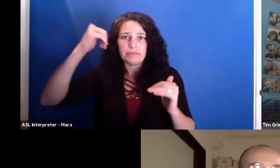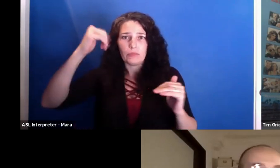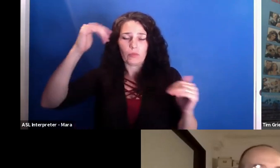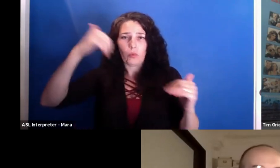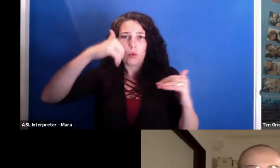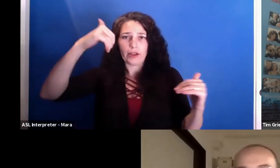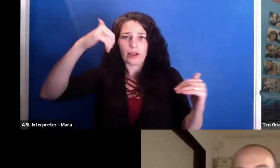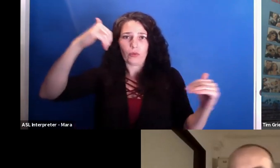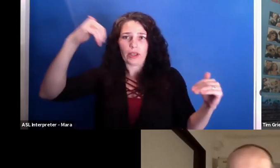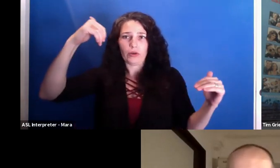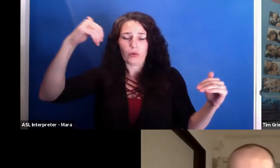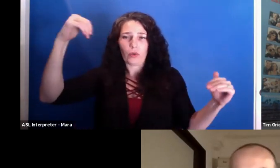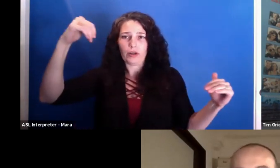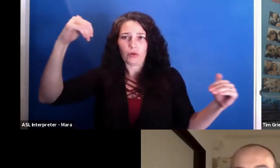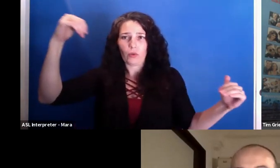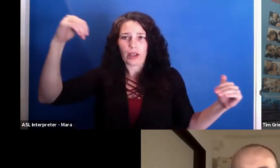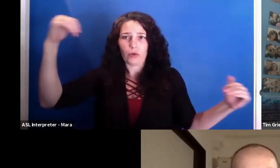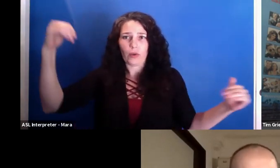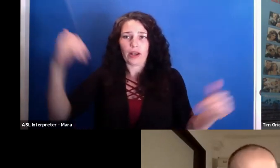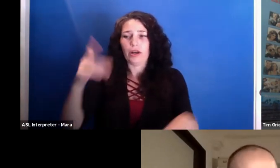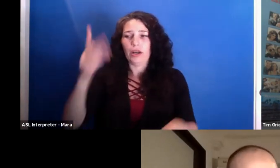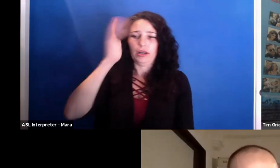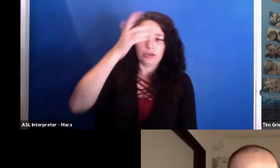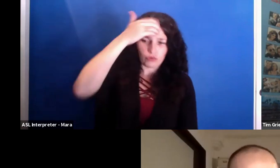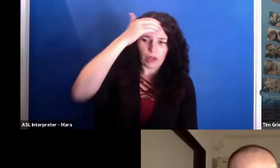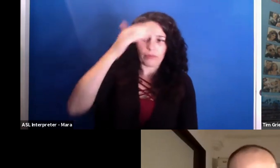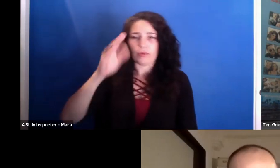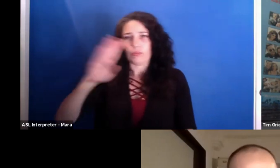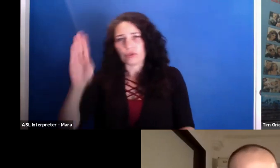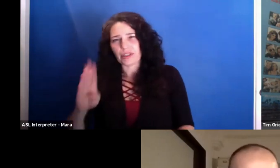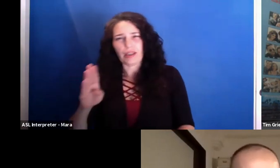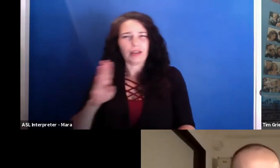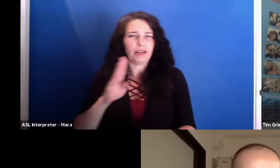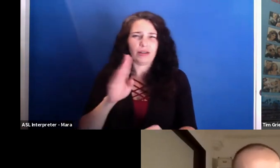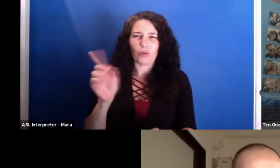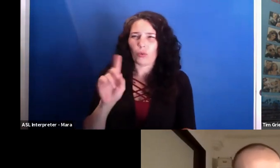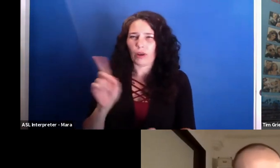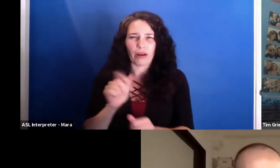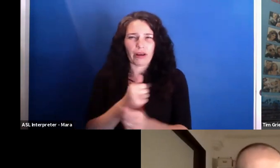beat Bolsonaro in Brazil. It's very easy to get tricked here.